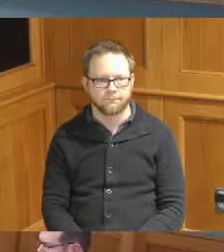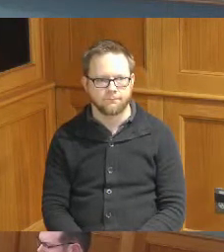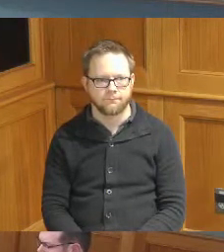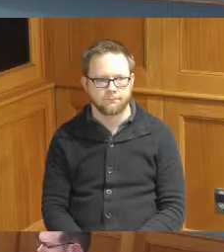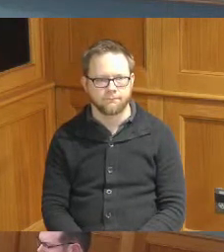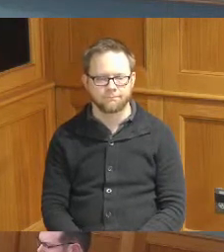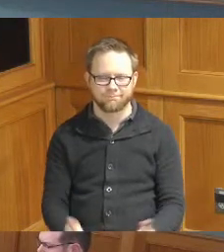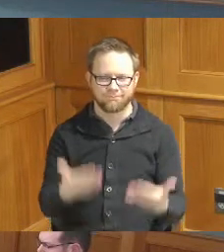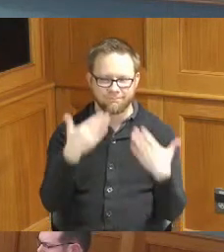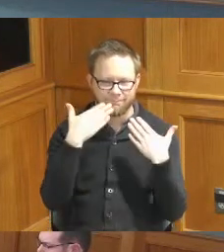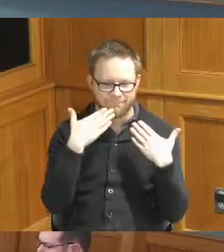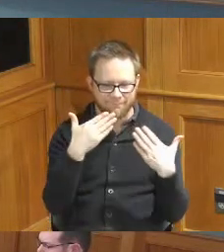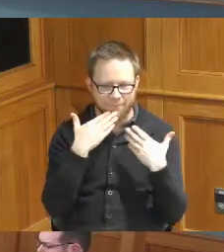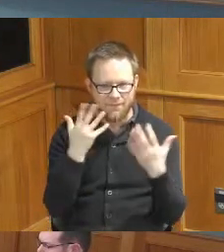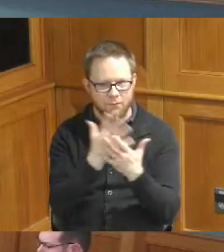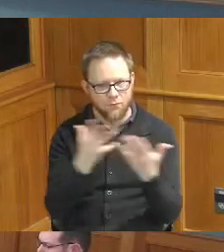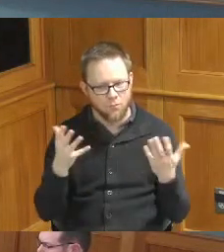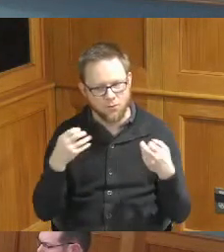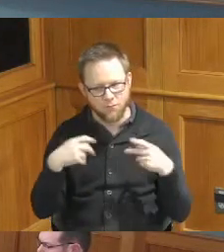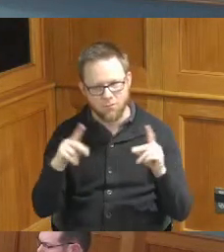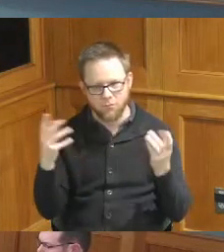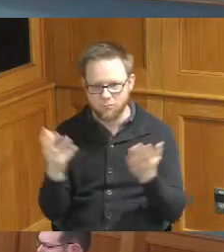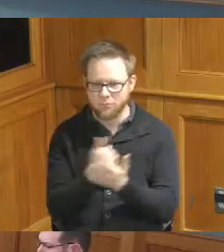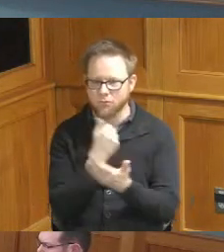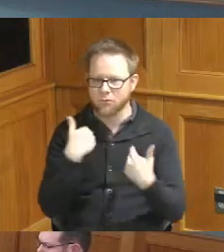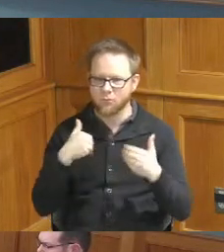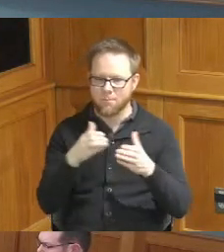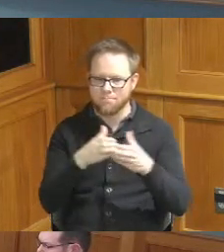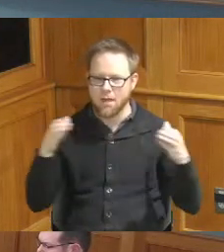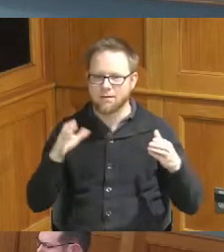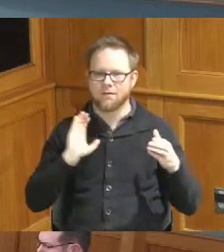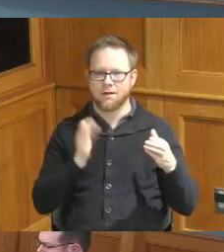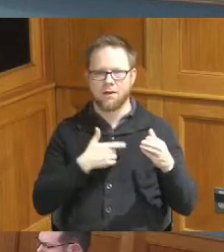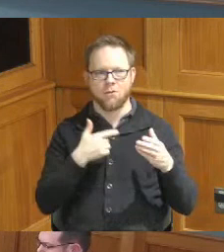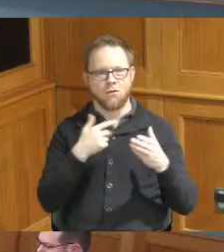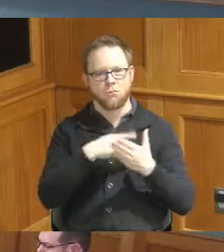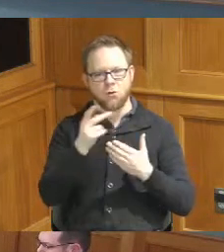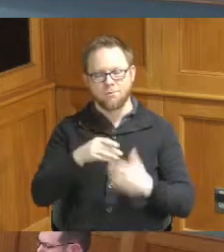thank you thank you so much for the opportunity to expand our program CDL has been our top